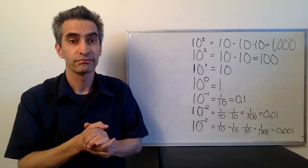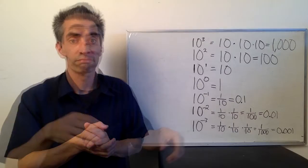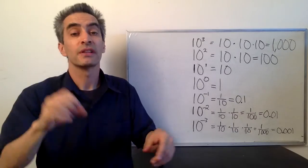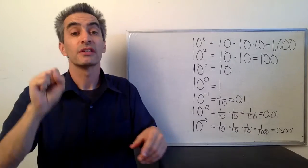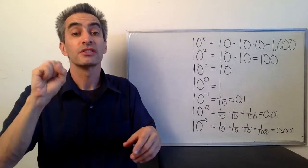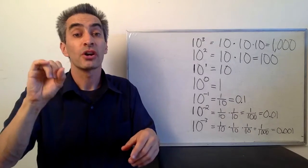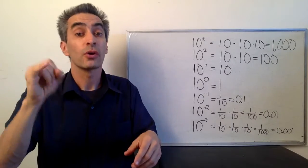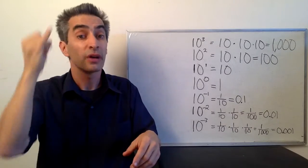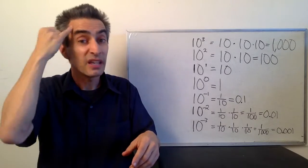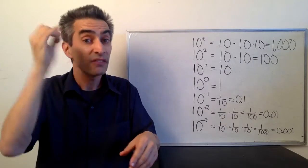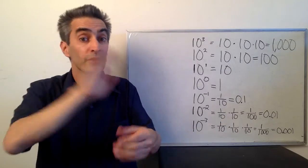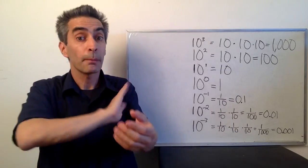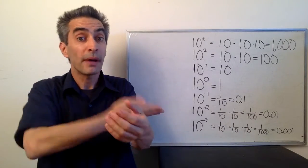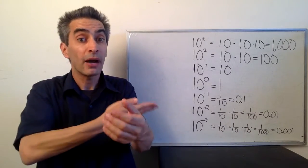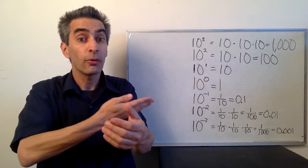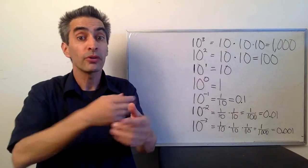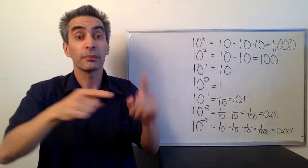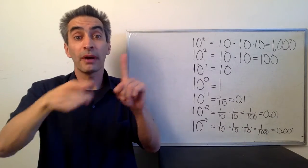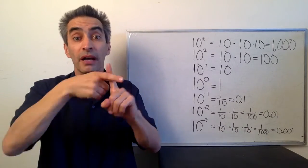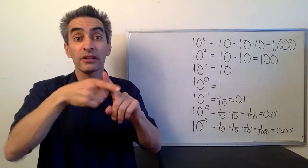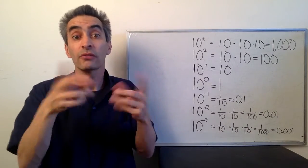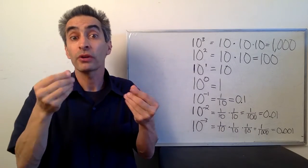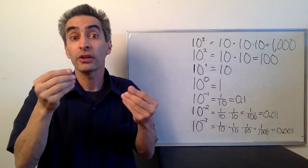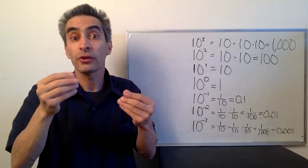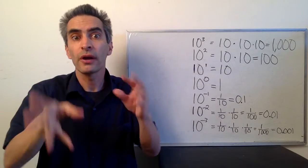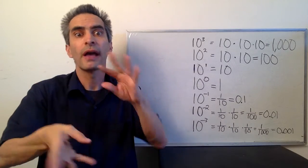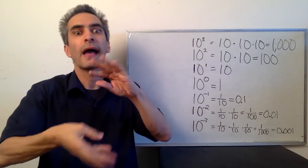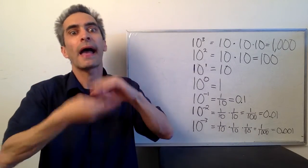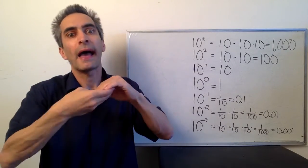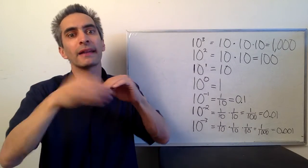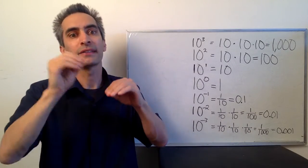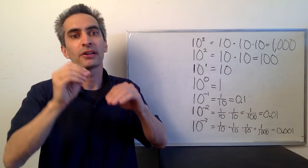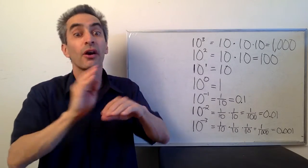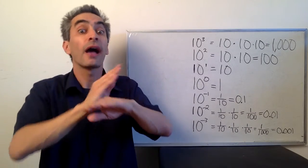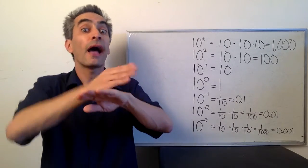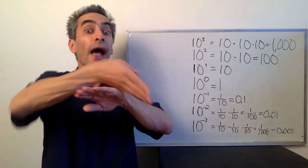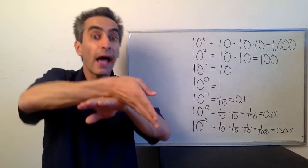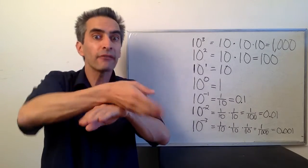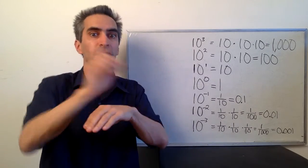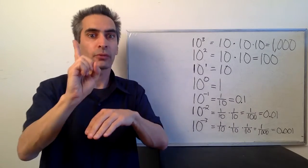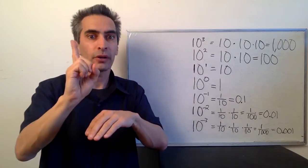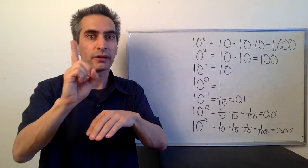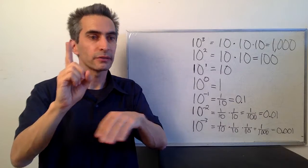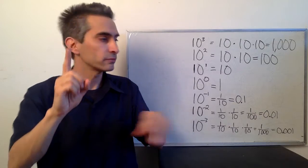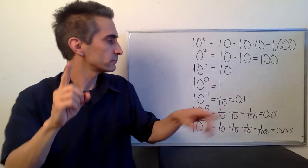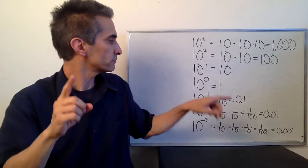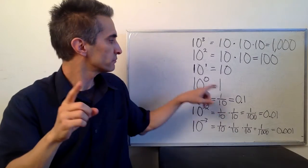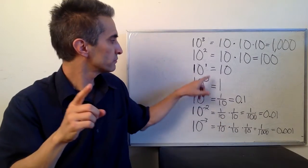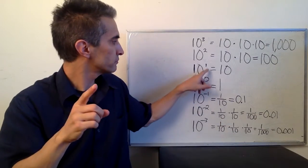So if the power is positive, you add a zero after the one.